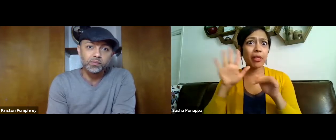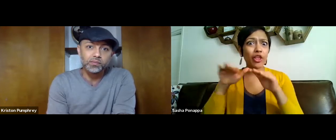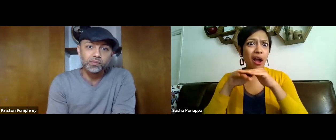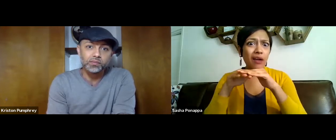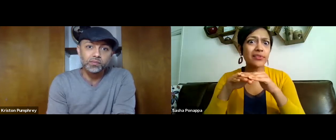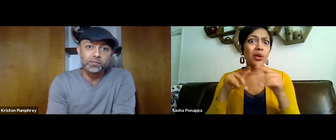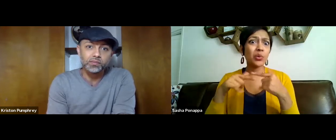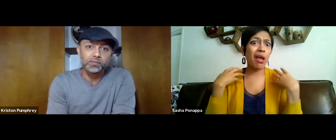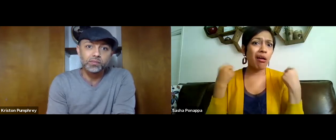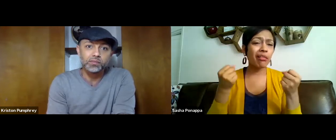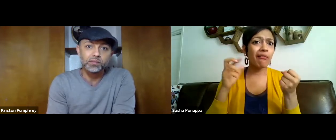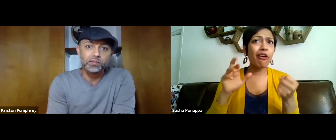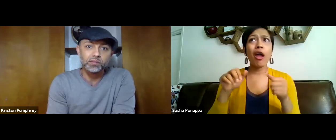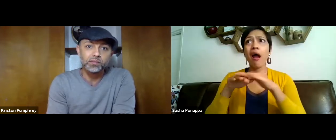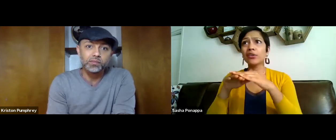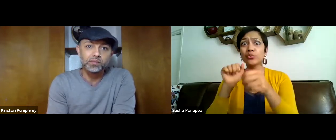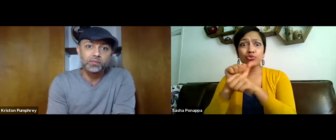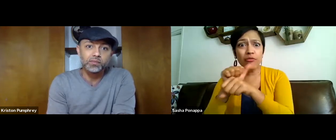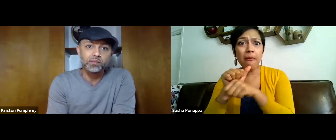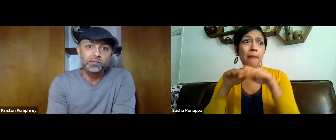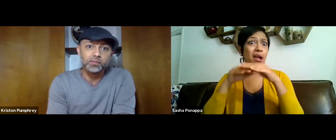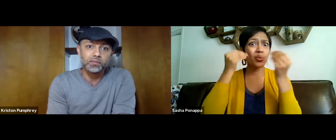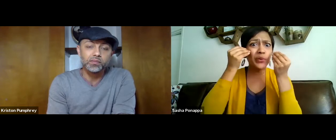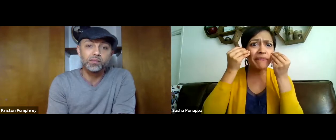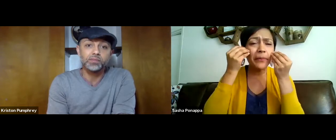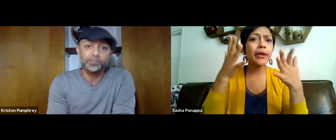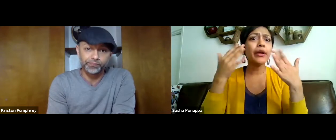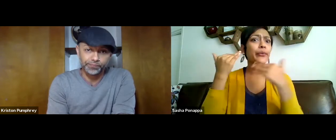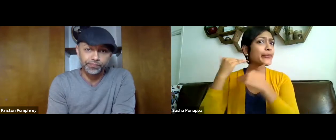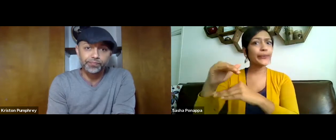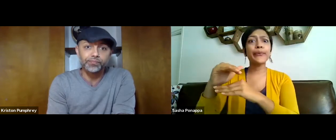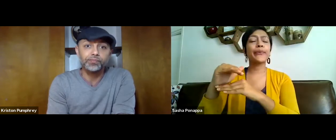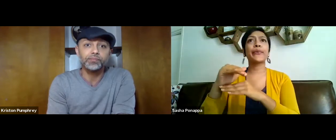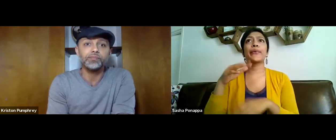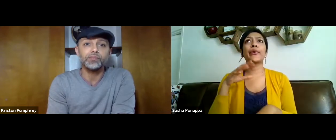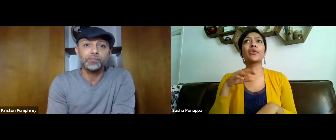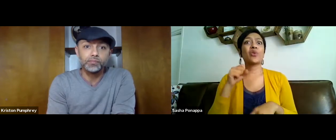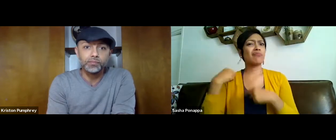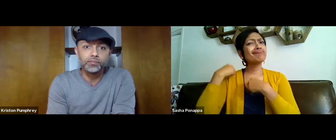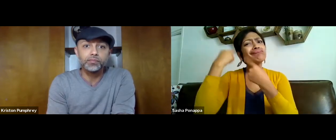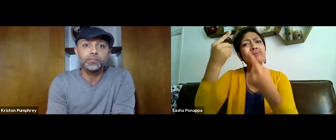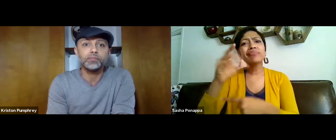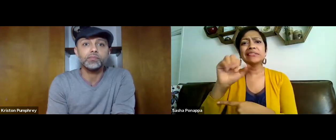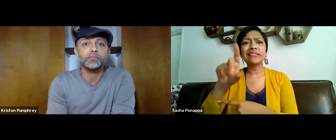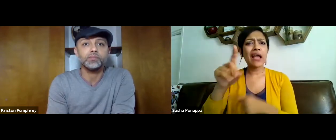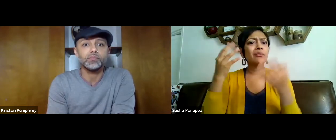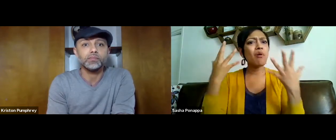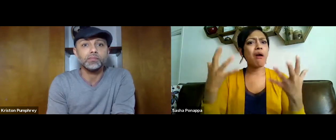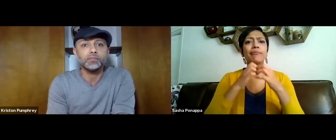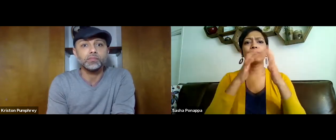It's been definitely impacted in the deaf community. Their health, their jobs, employment